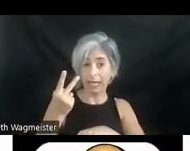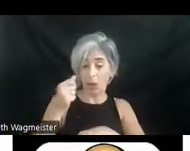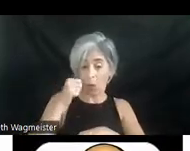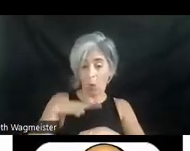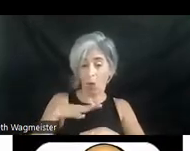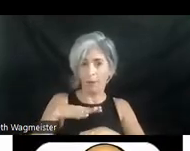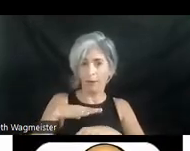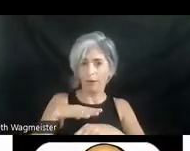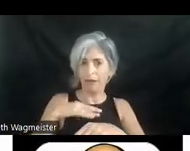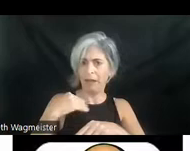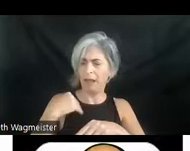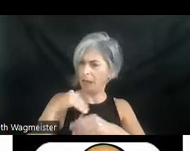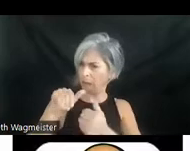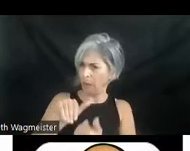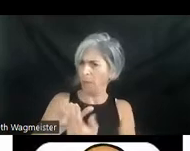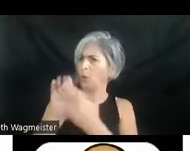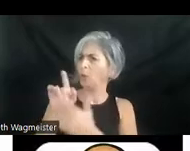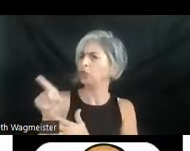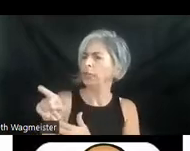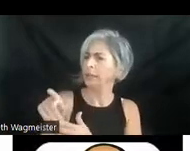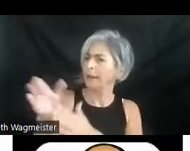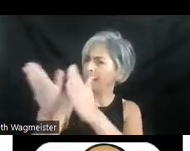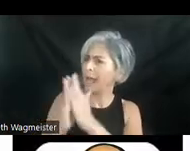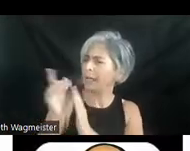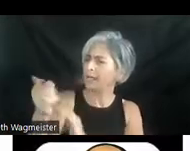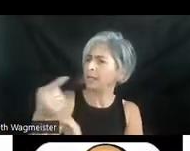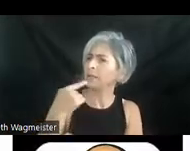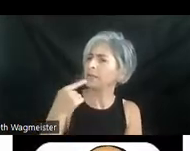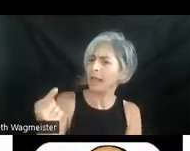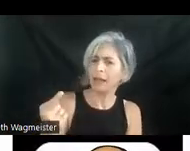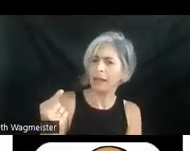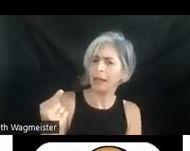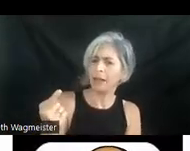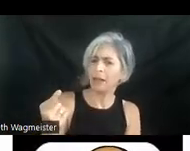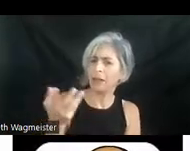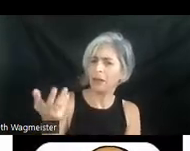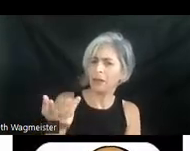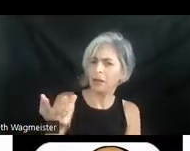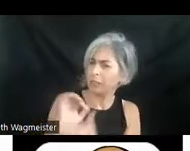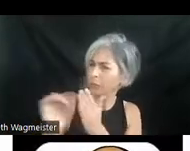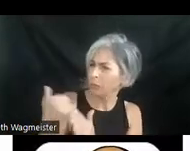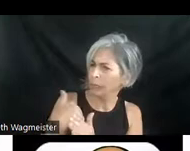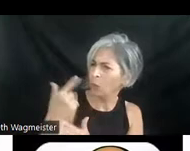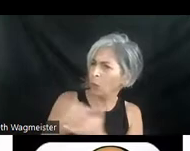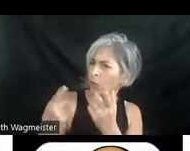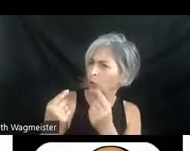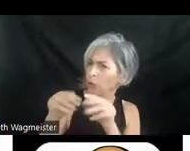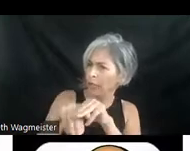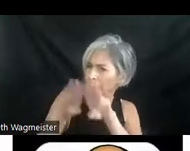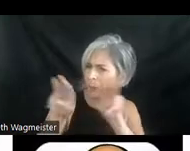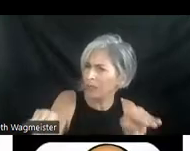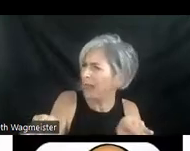to approach and ask him and said, excuse me but what are you doing in a museum; you can't